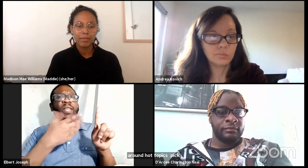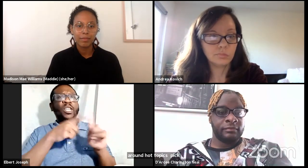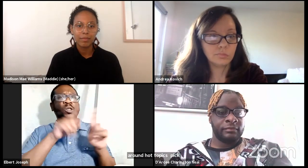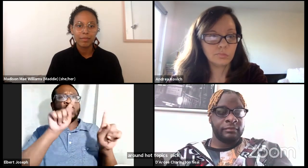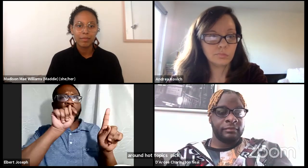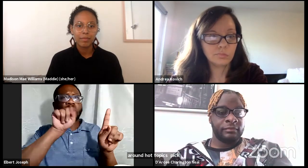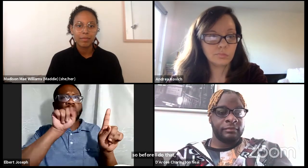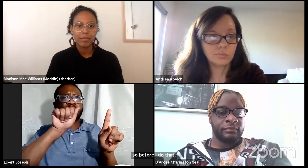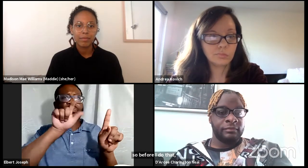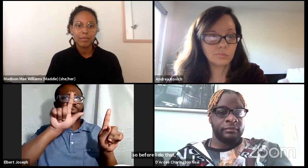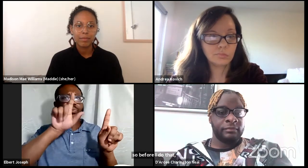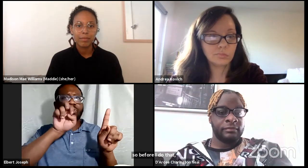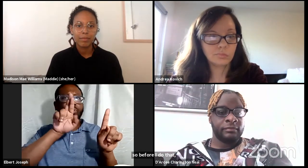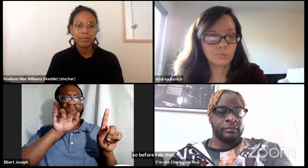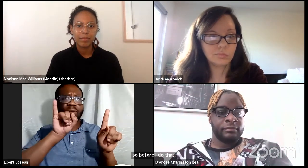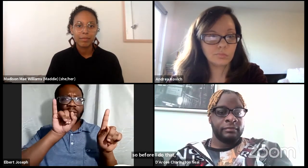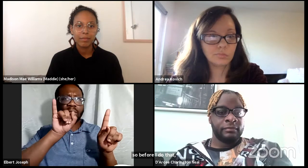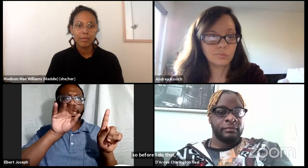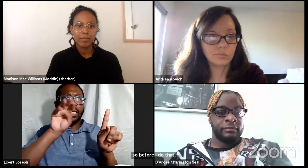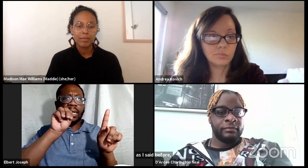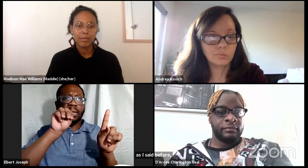And I do wanna thank Talleri